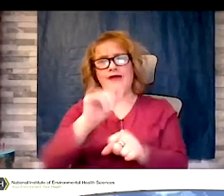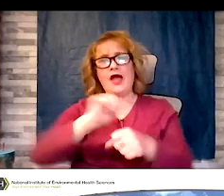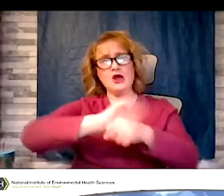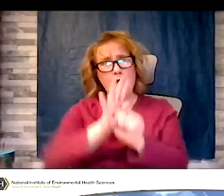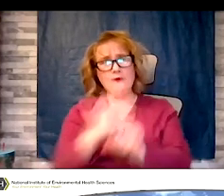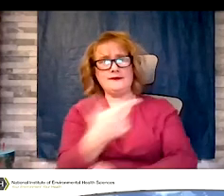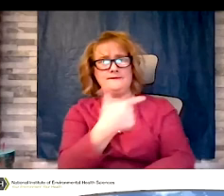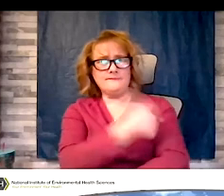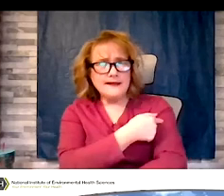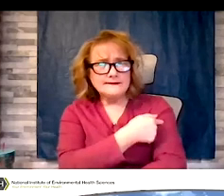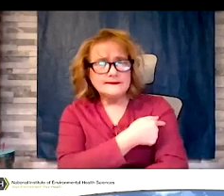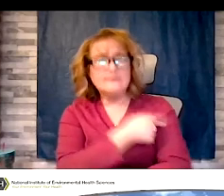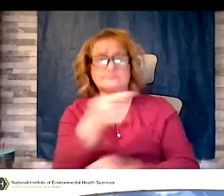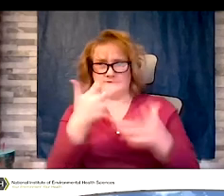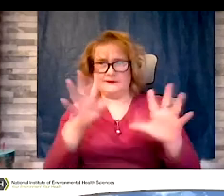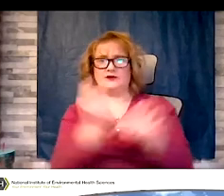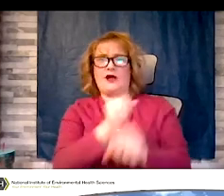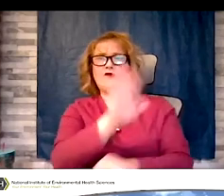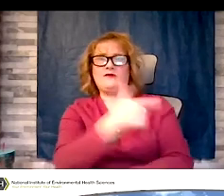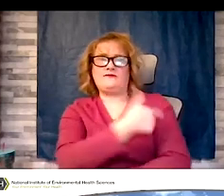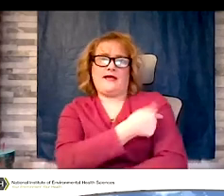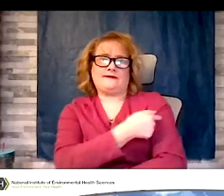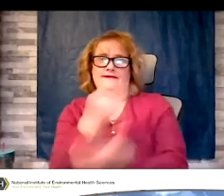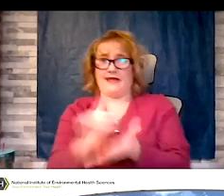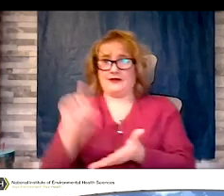week. And you see the pictures of them and that picture in the